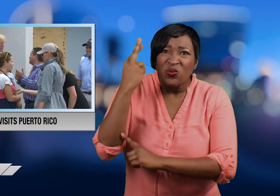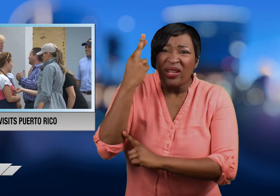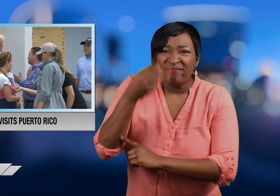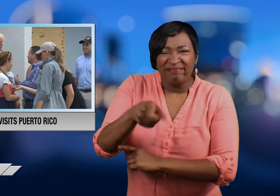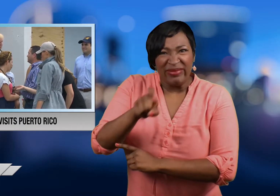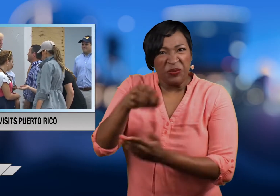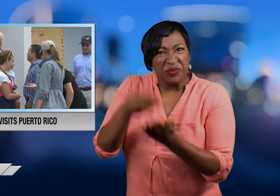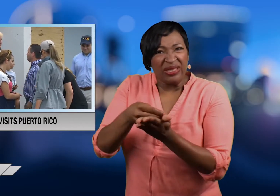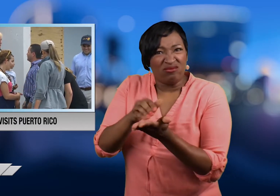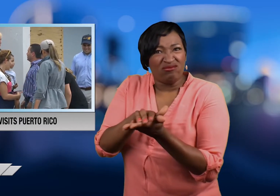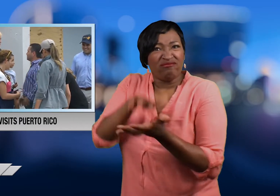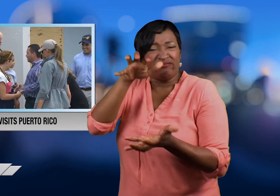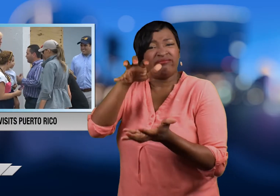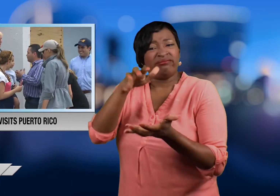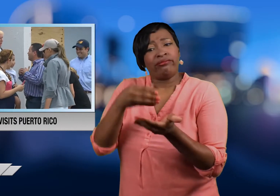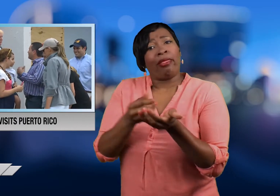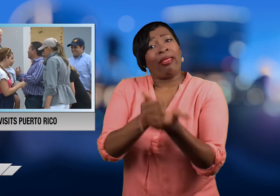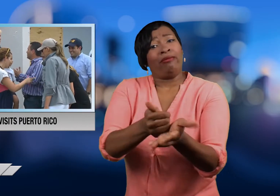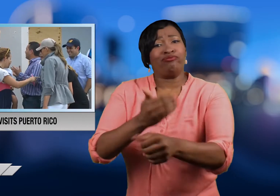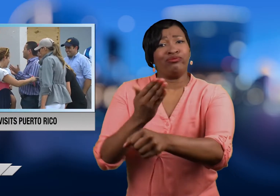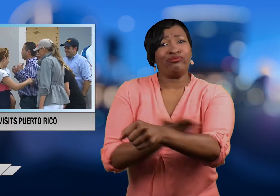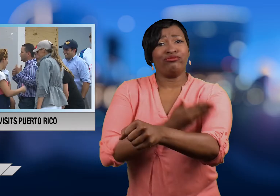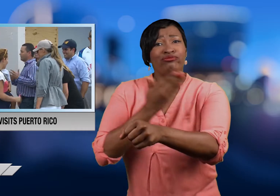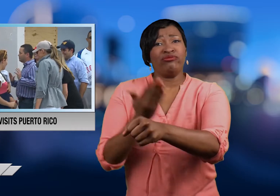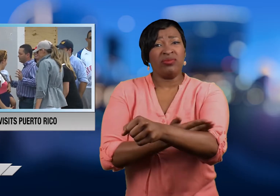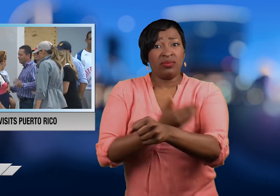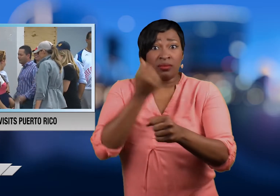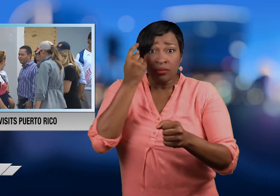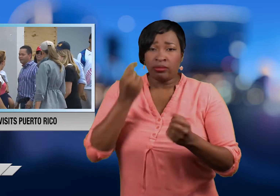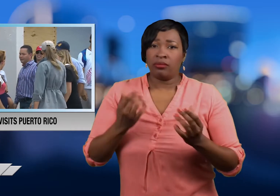federal funding needed to recover from the storm.